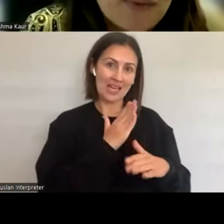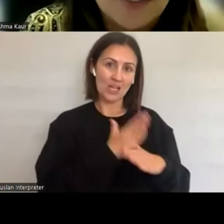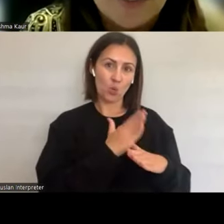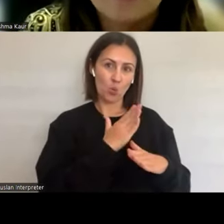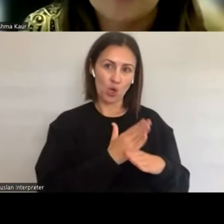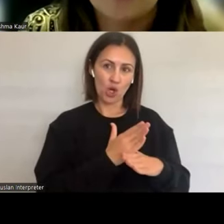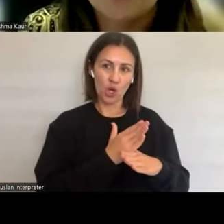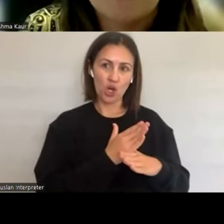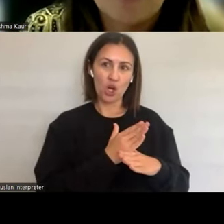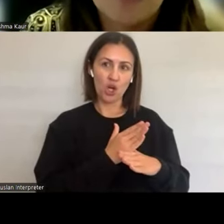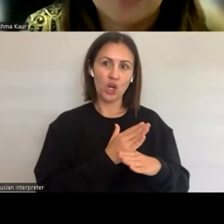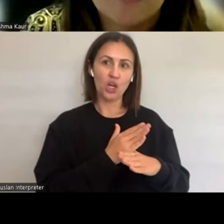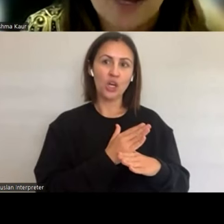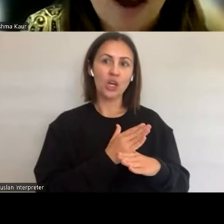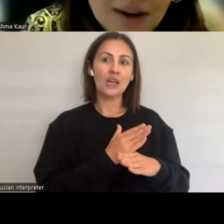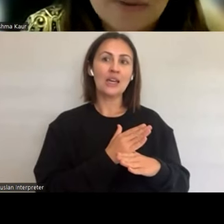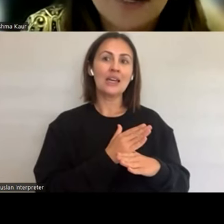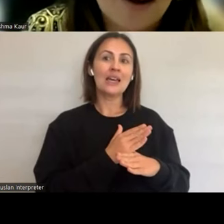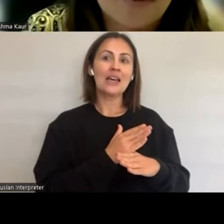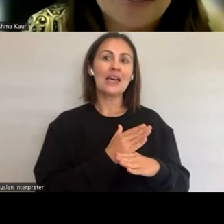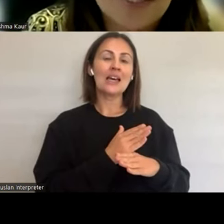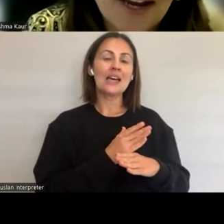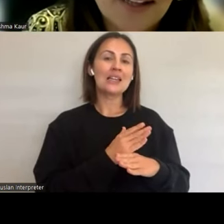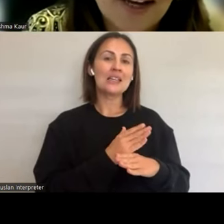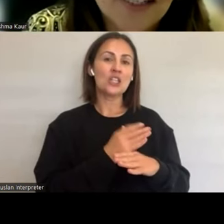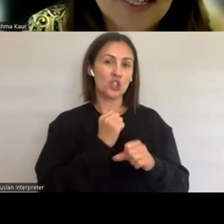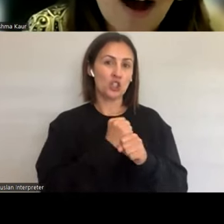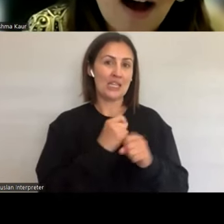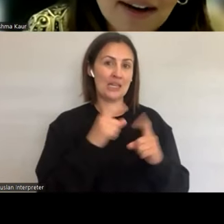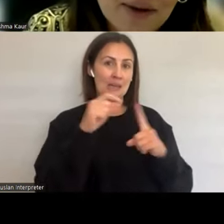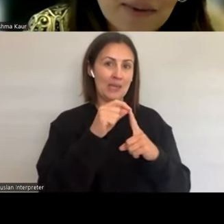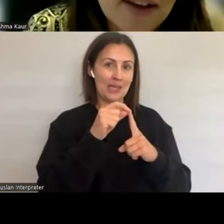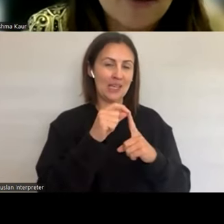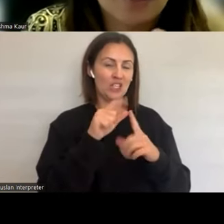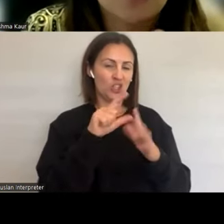working in a sexual and reproductive hub. And I would say that hardly we ever get